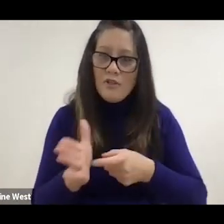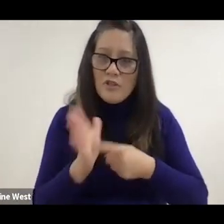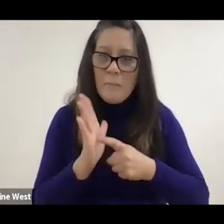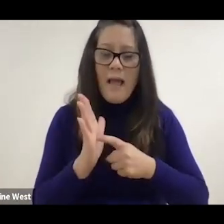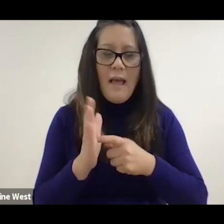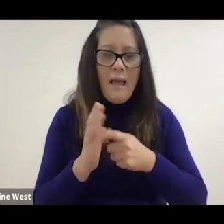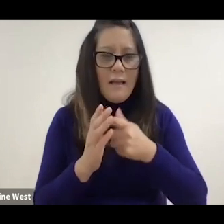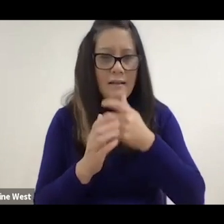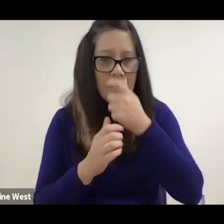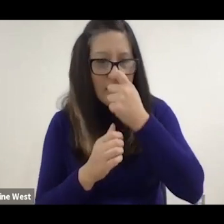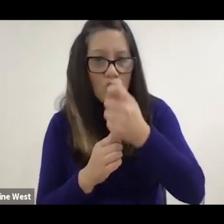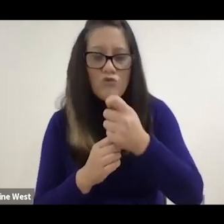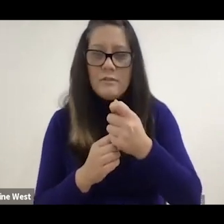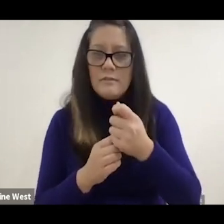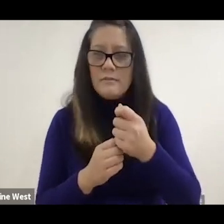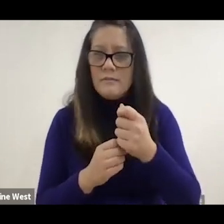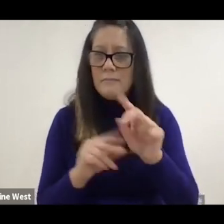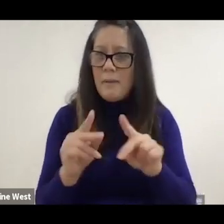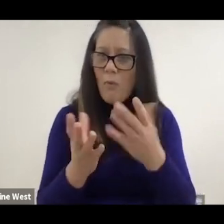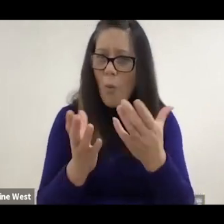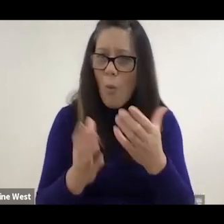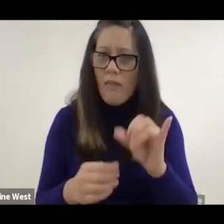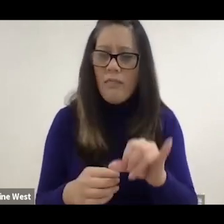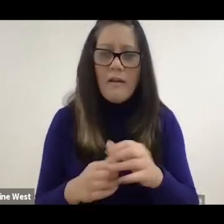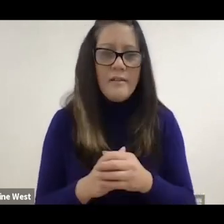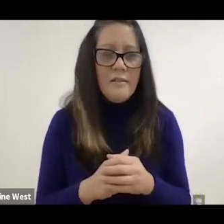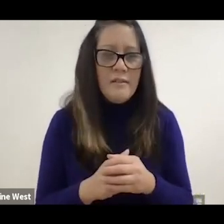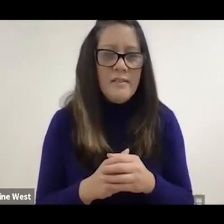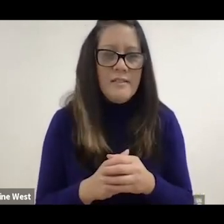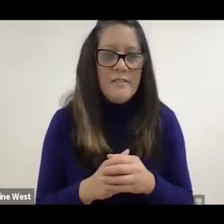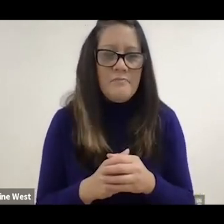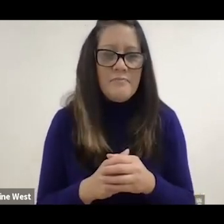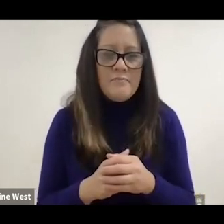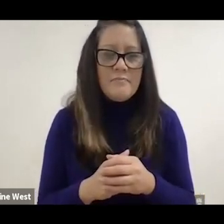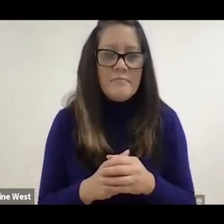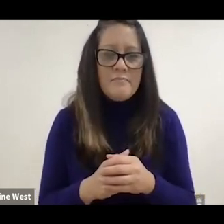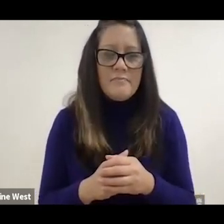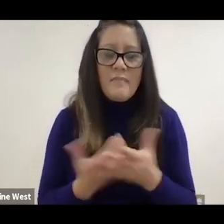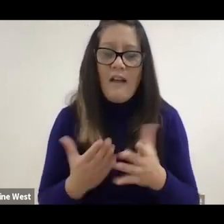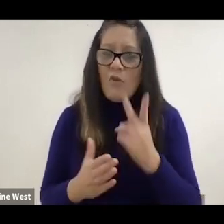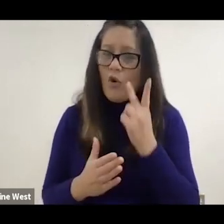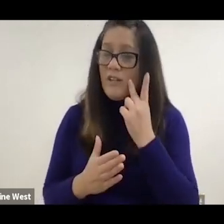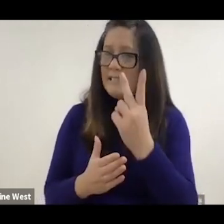much domain interested was for. I've already seen how this chair